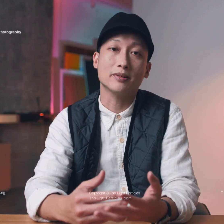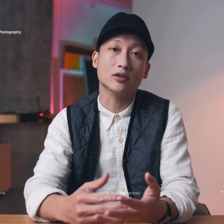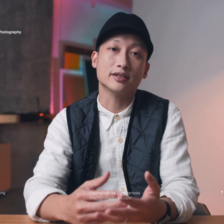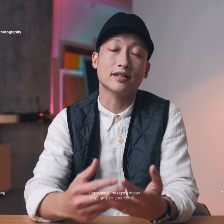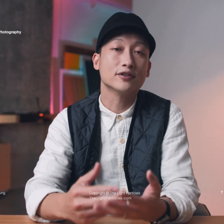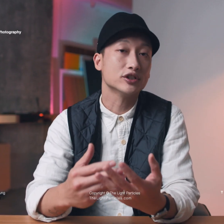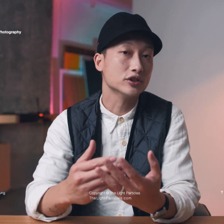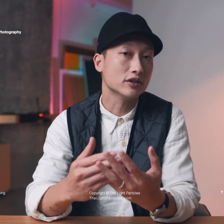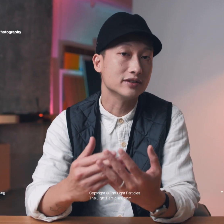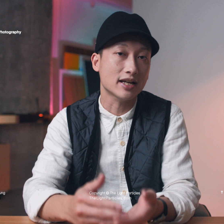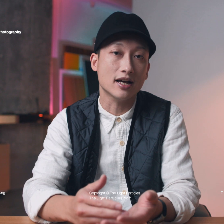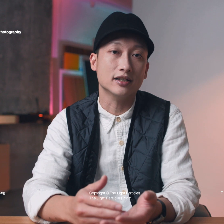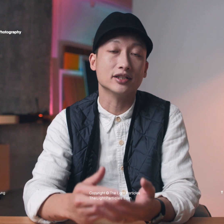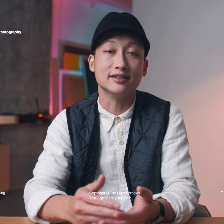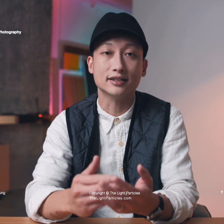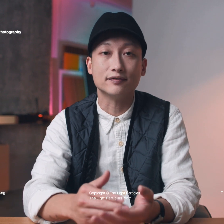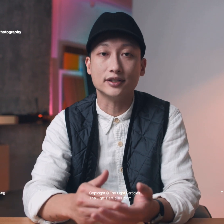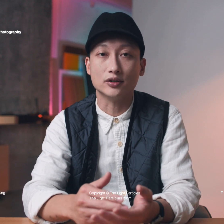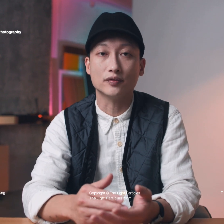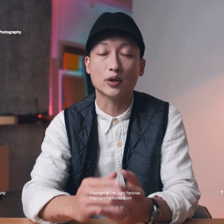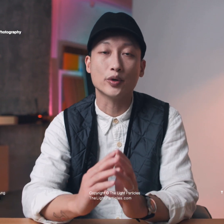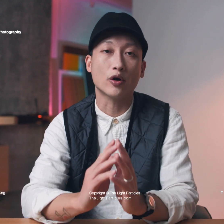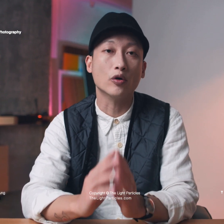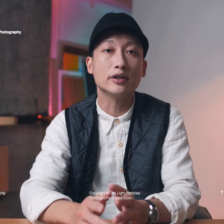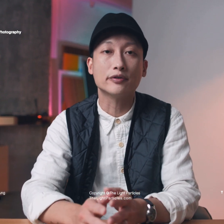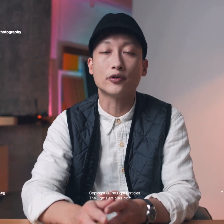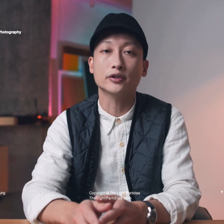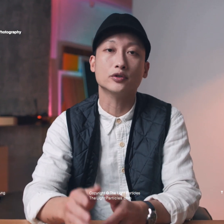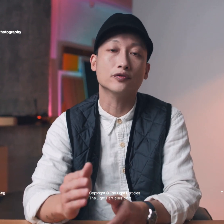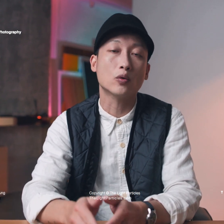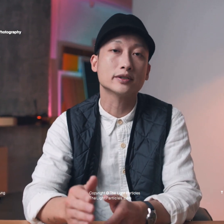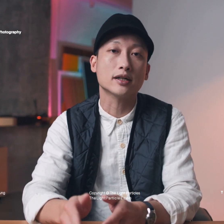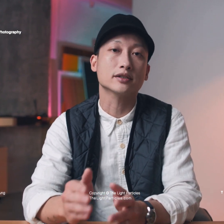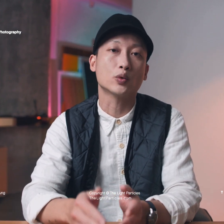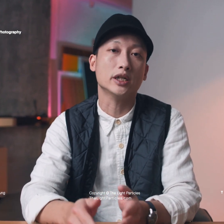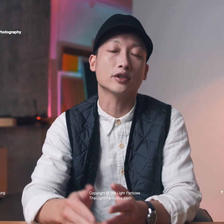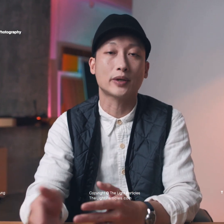about the definition of the edge in this video that we are only referring to four sided squares